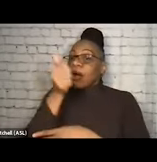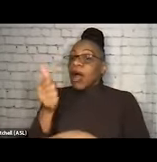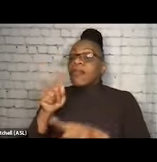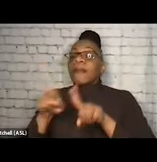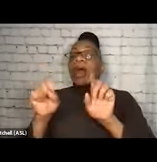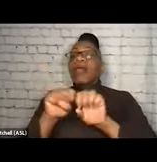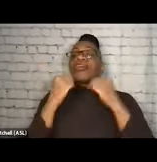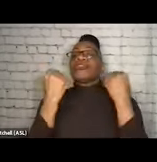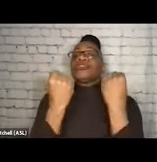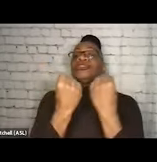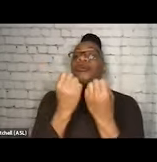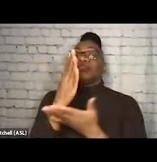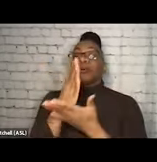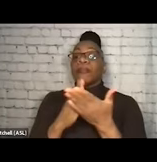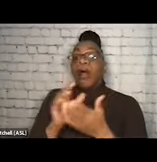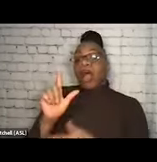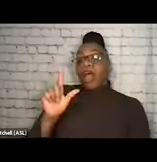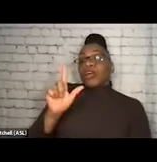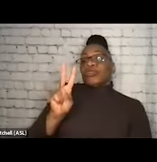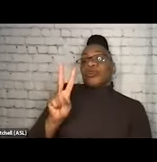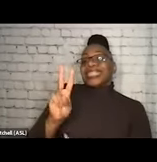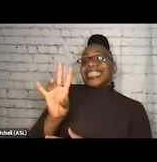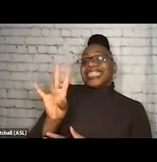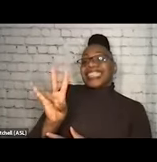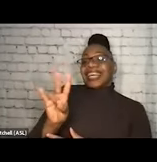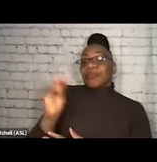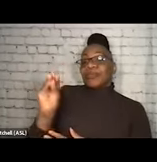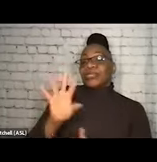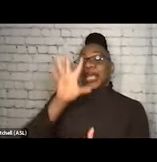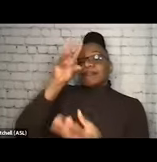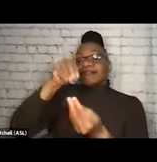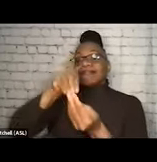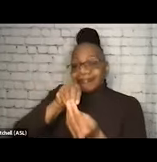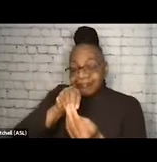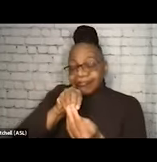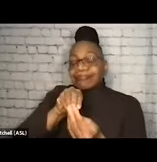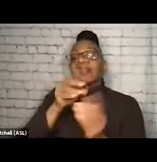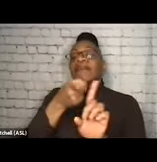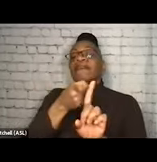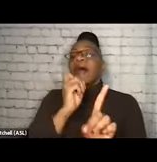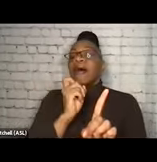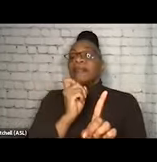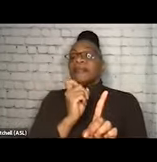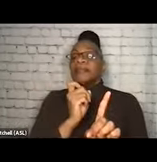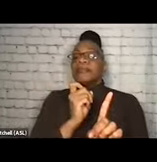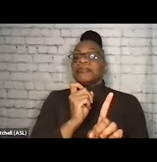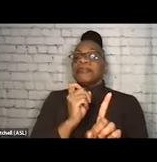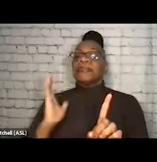I'd like to sit with that for a moment, 27%, which is a combined total from the idea